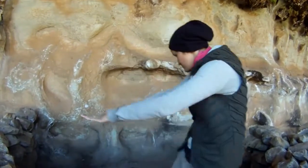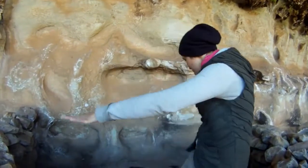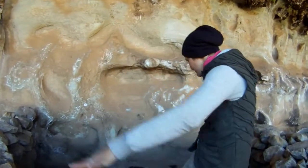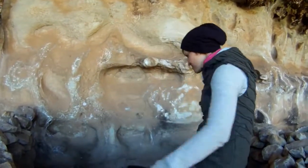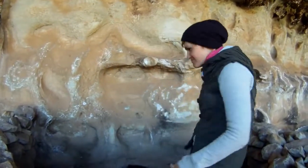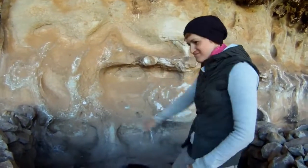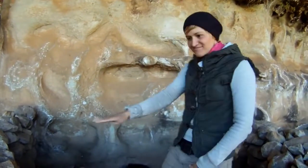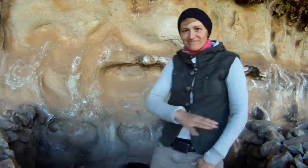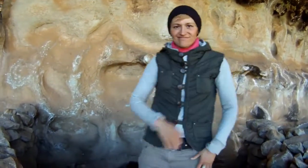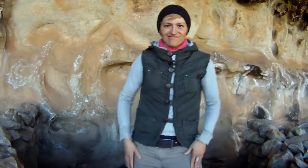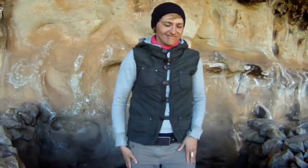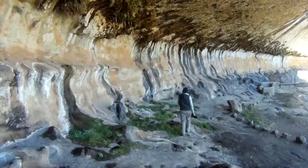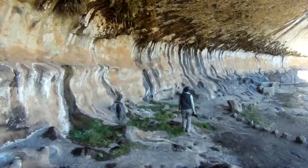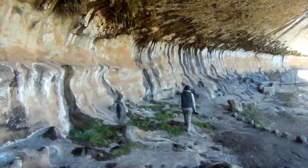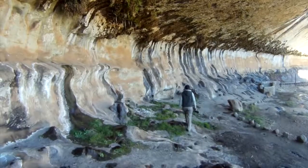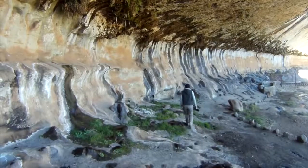is prepared for cooking.